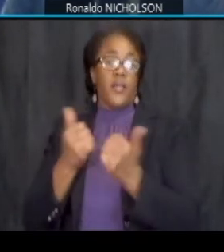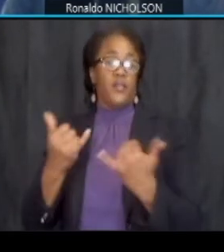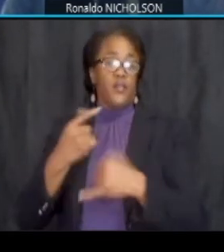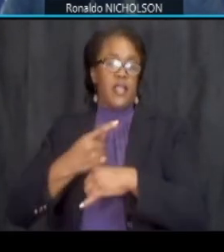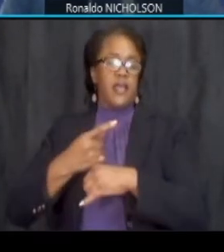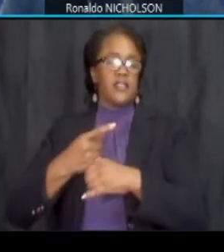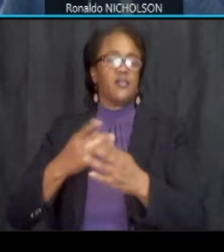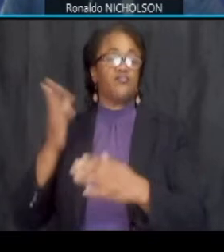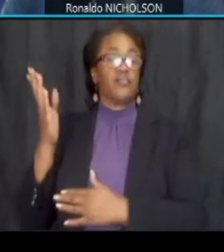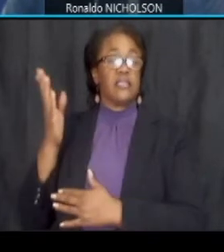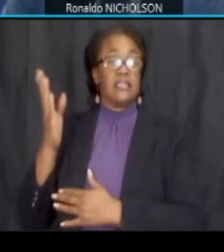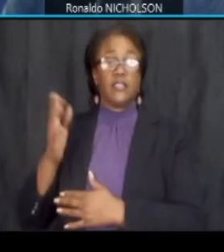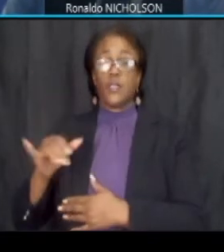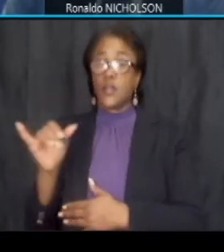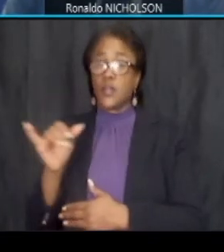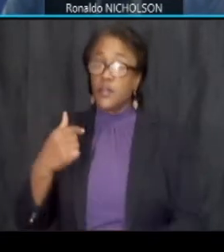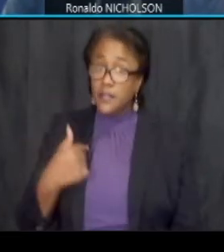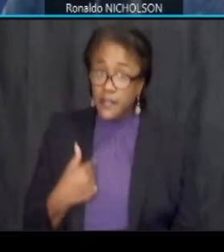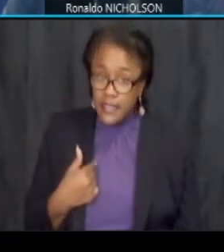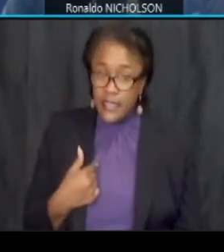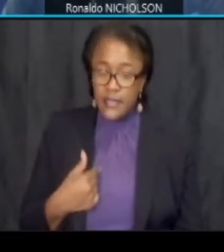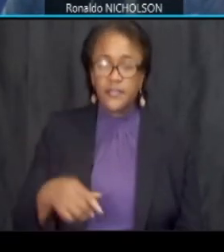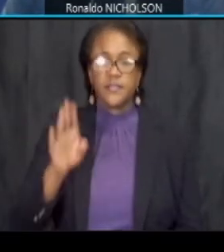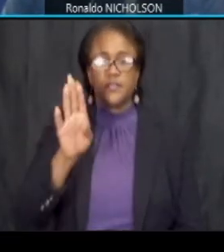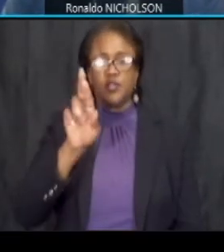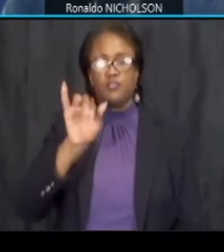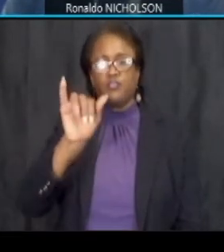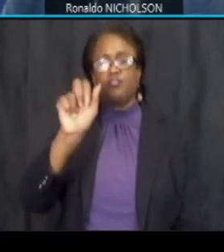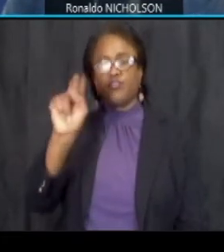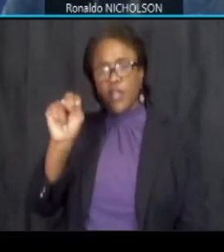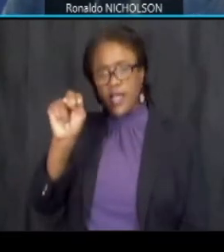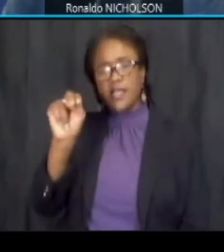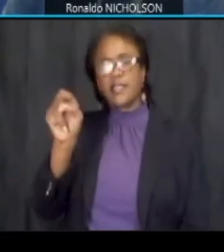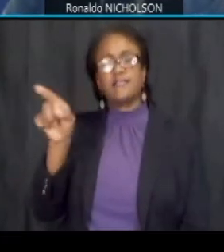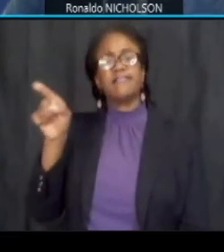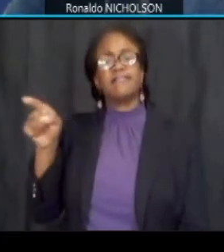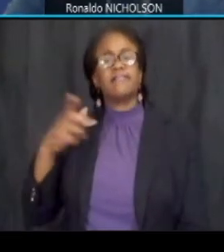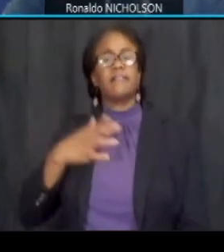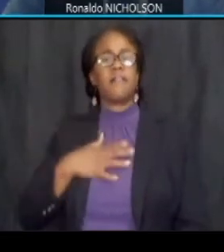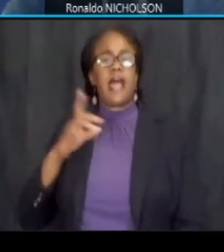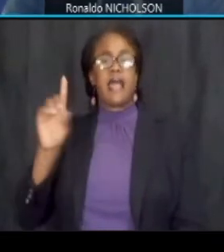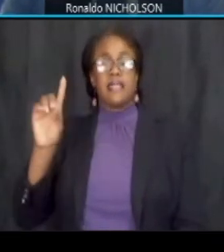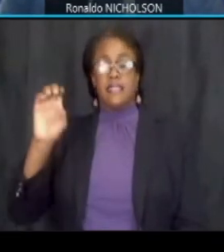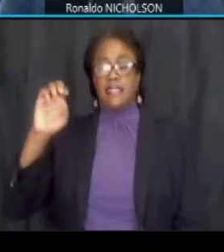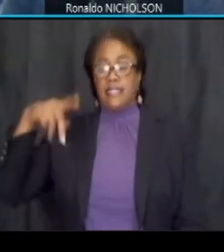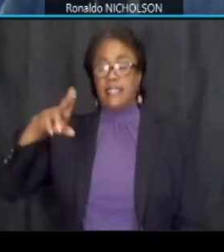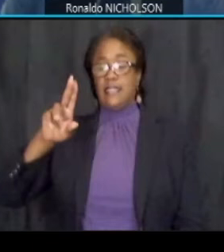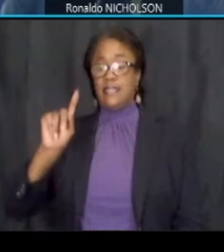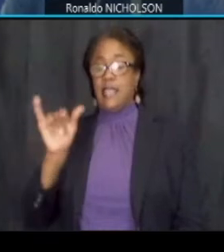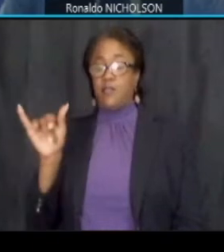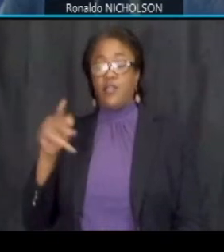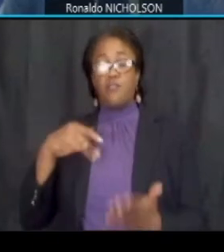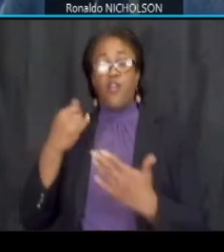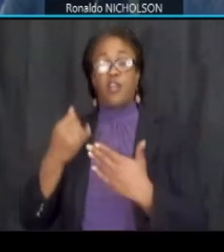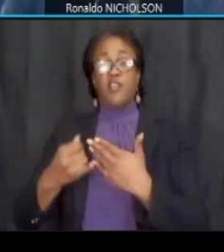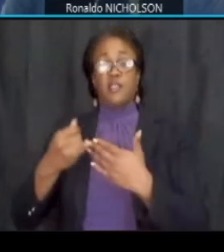along with me is brian pizzo he is my deputy project manager assisting in the design effort